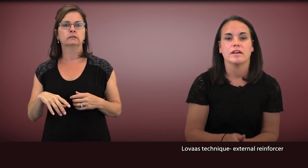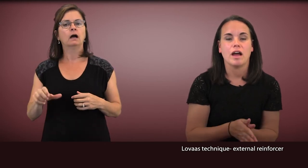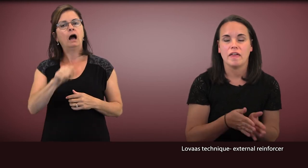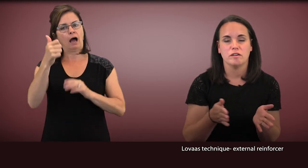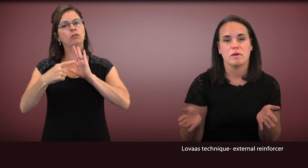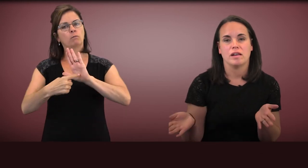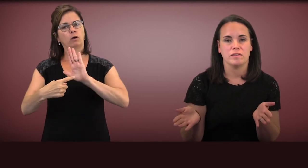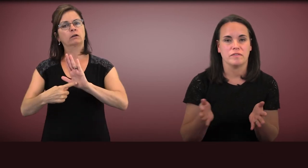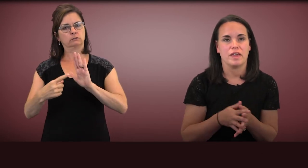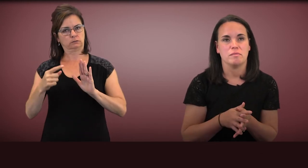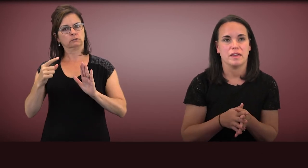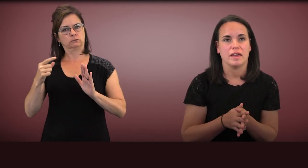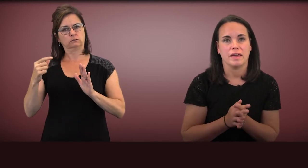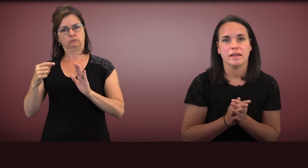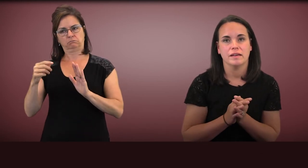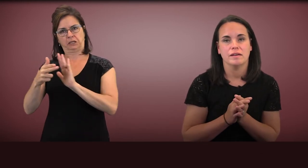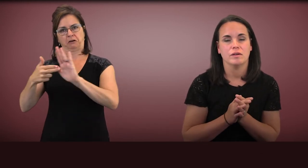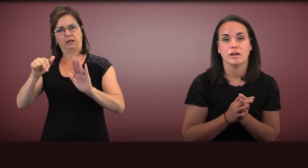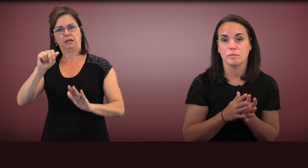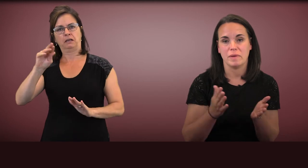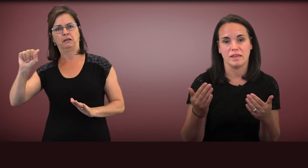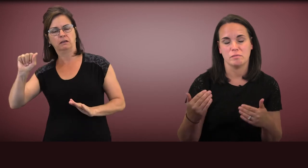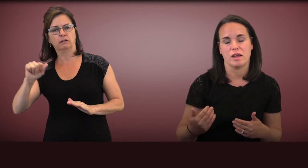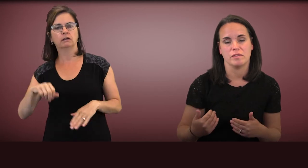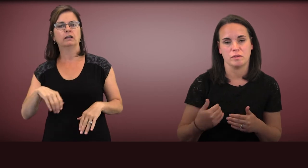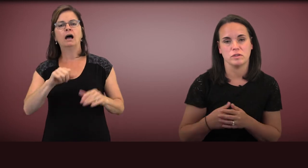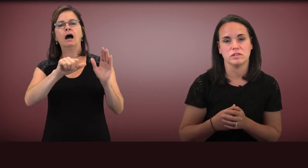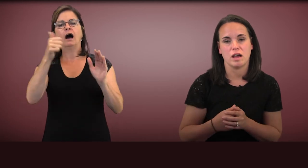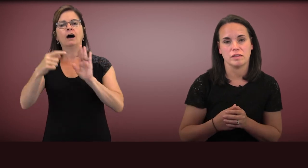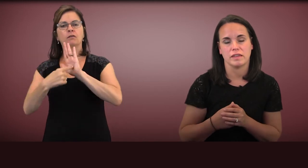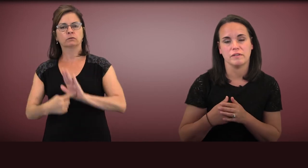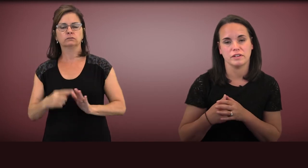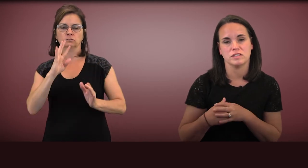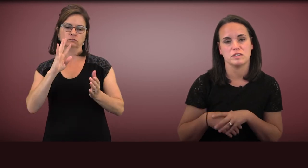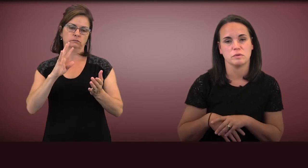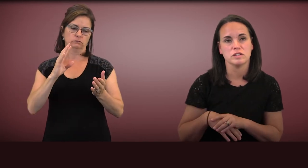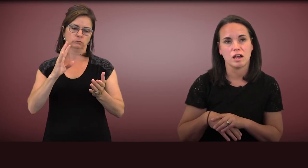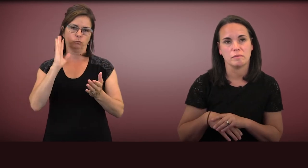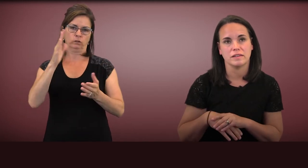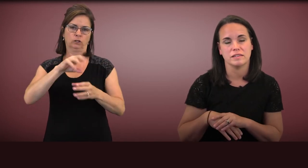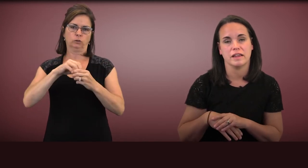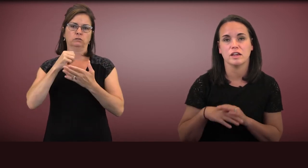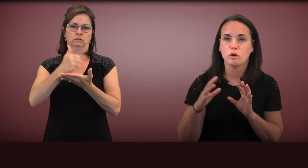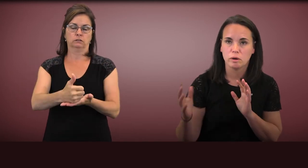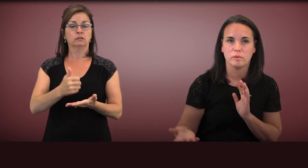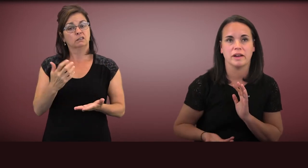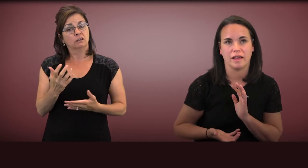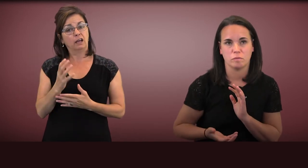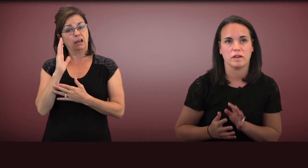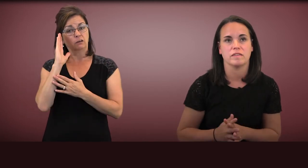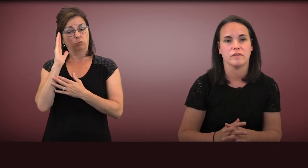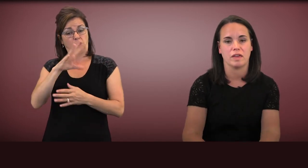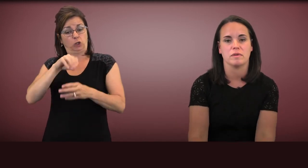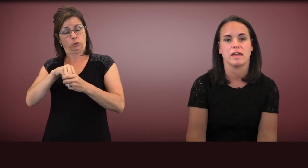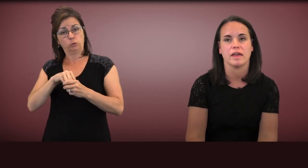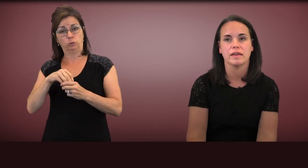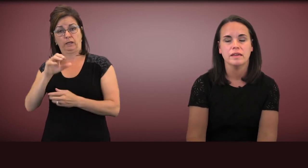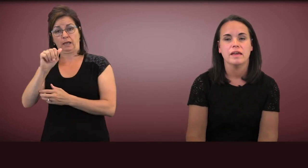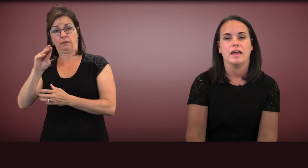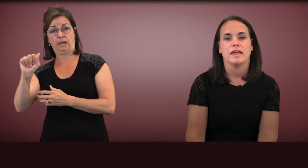There are other models of ABA or the interventions that we'll talk about today incorporate aspects of ABA